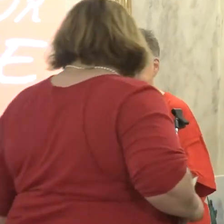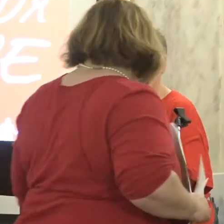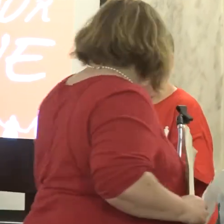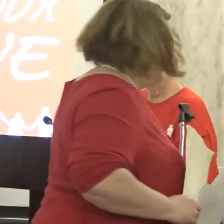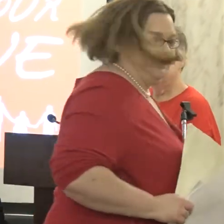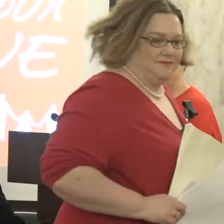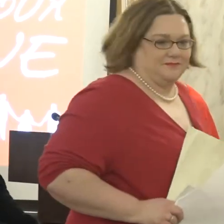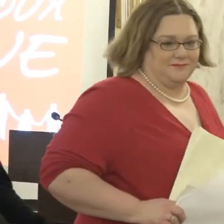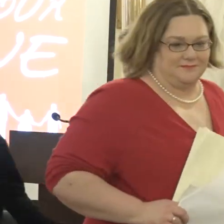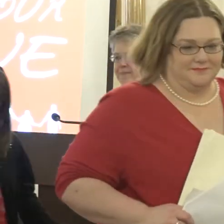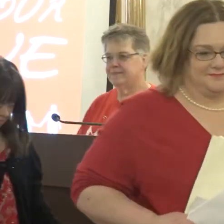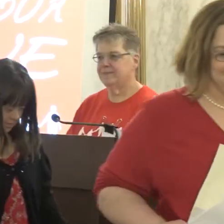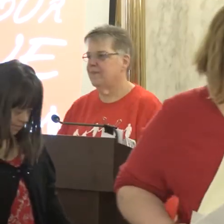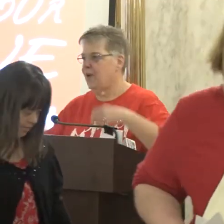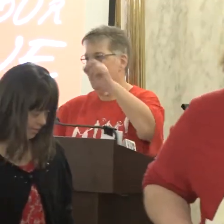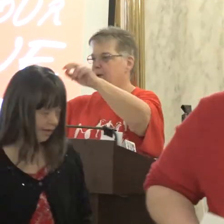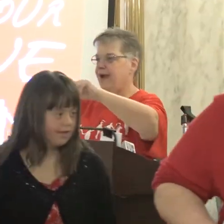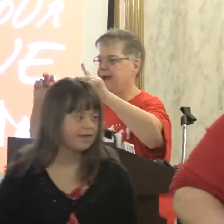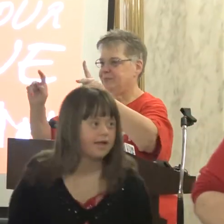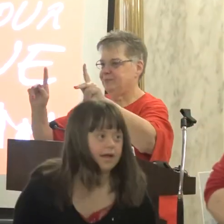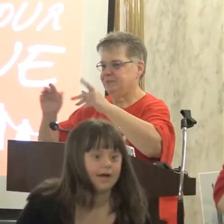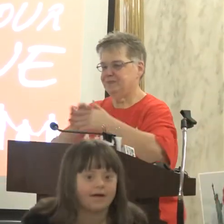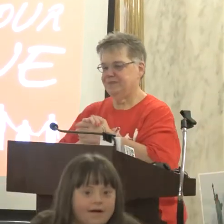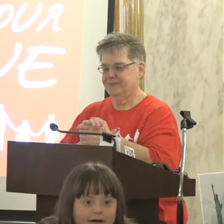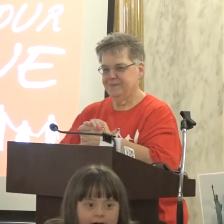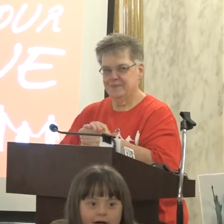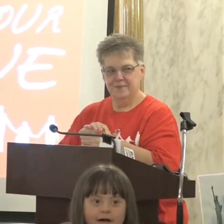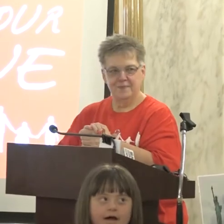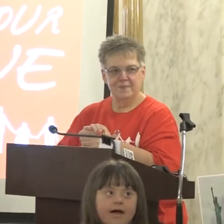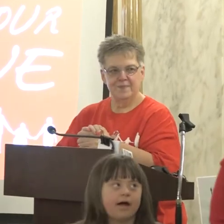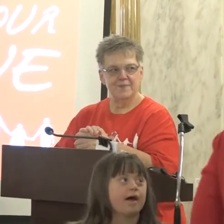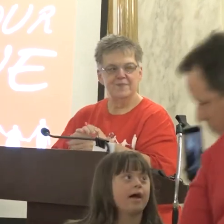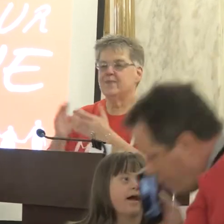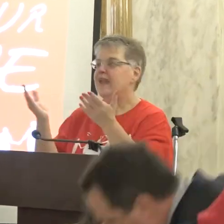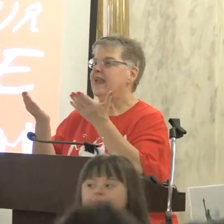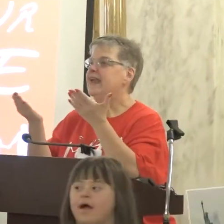Okay Here's the deal